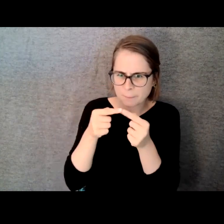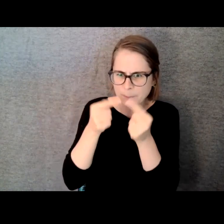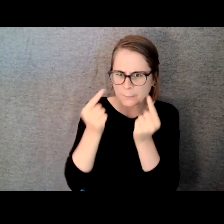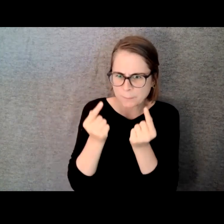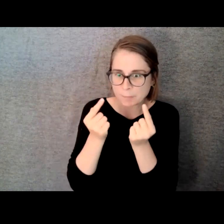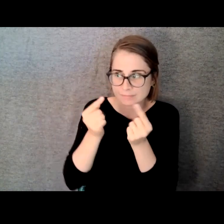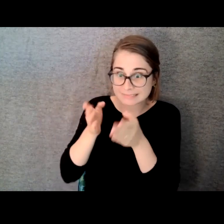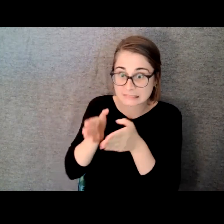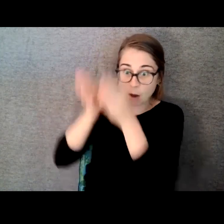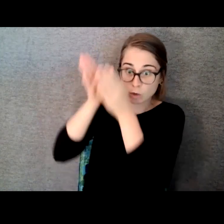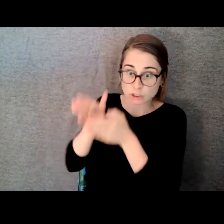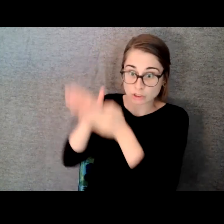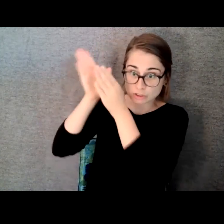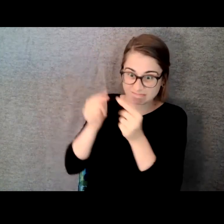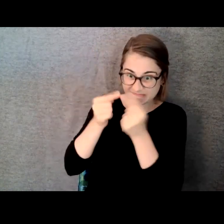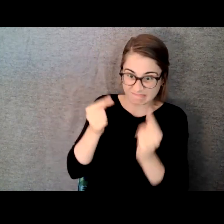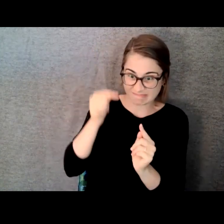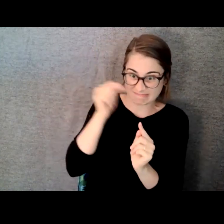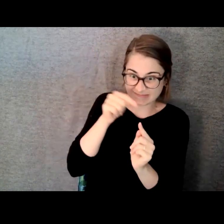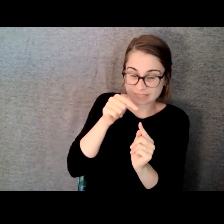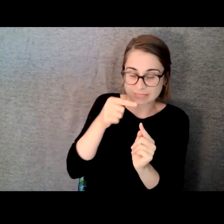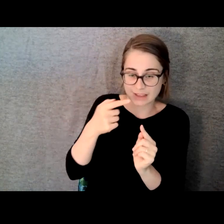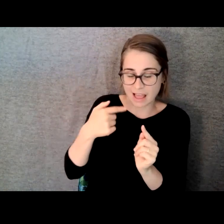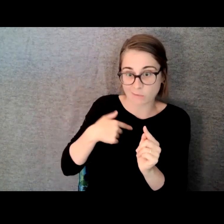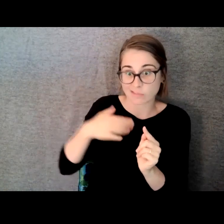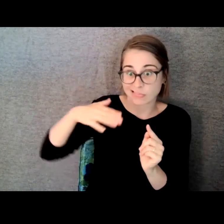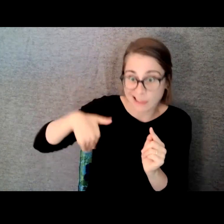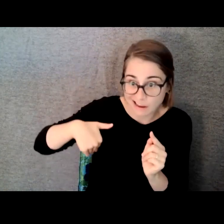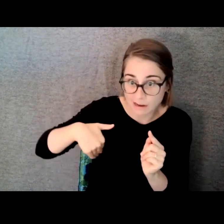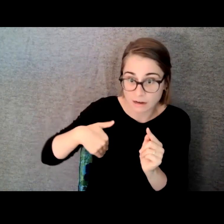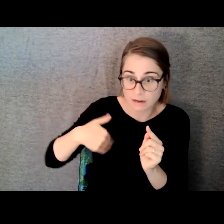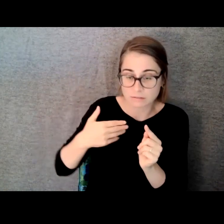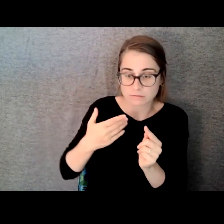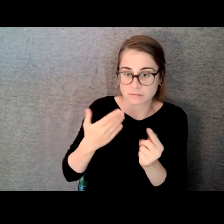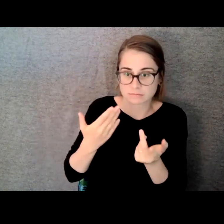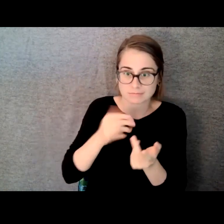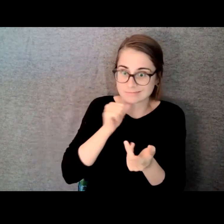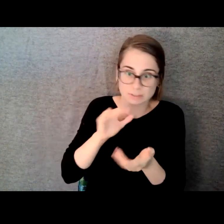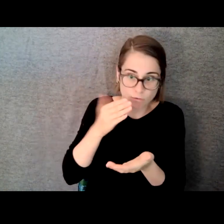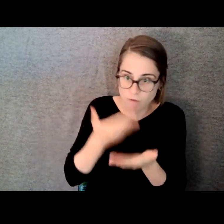day for work and wasn't down there. And after everything happened, we -- Marlena